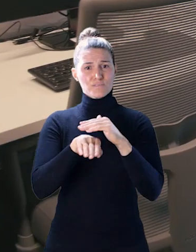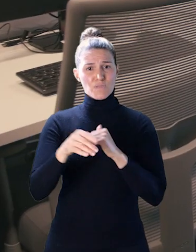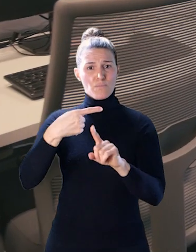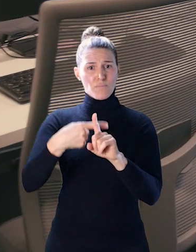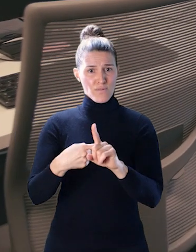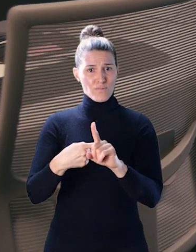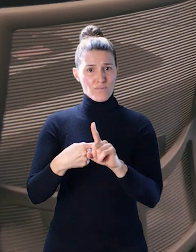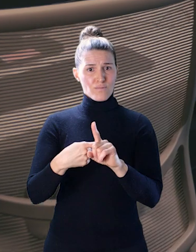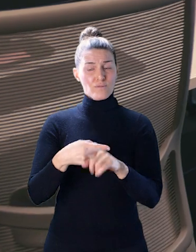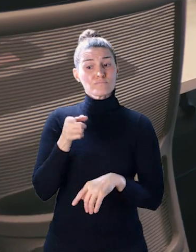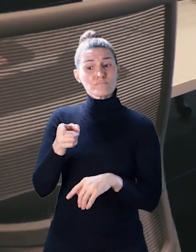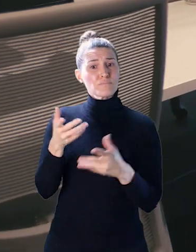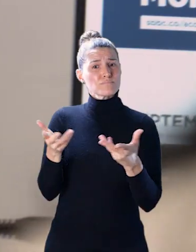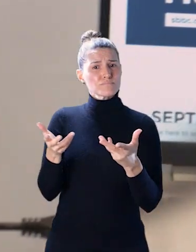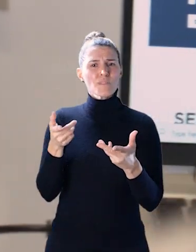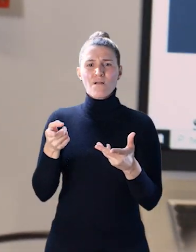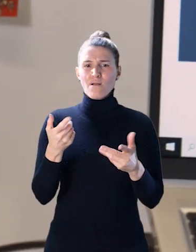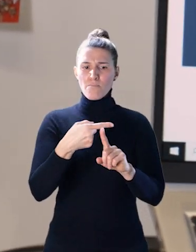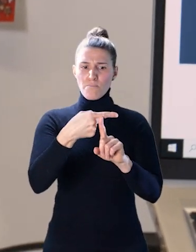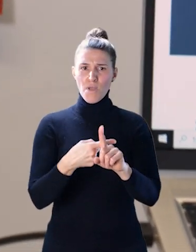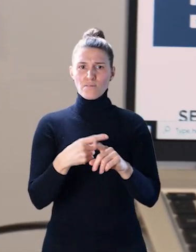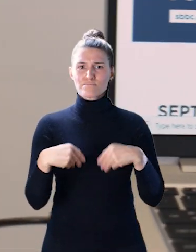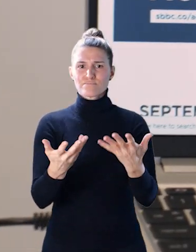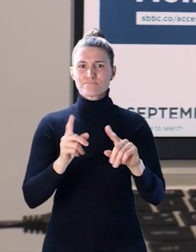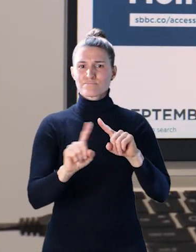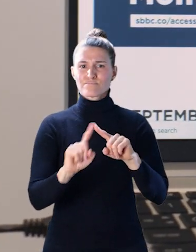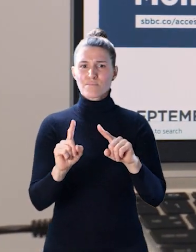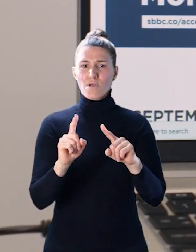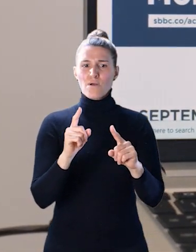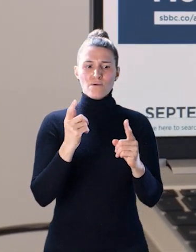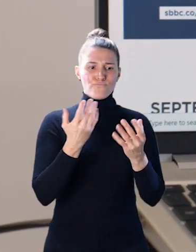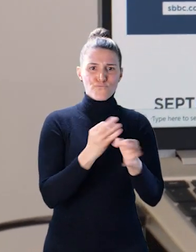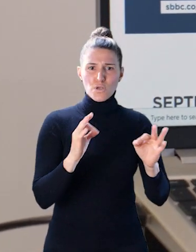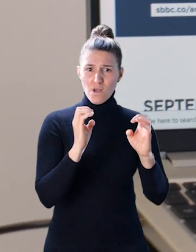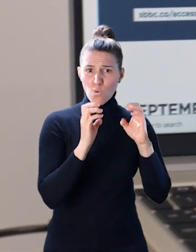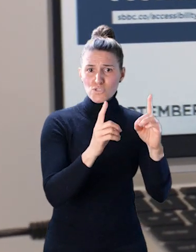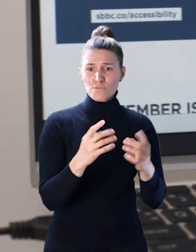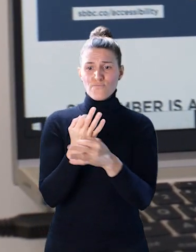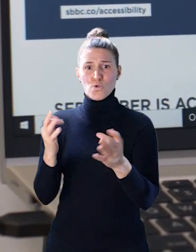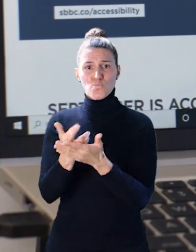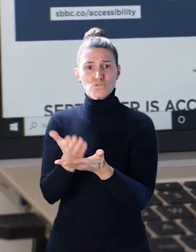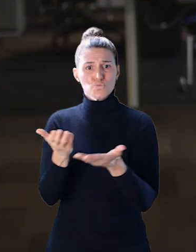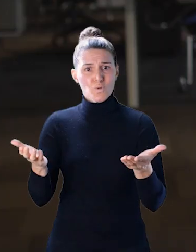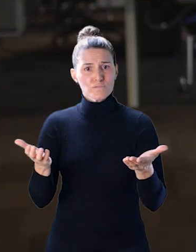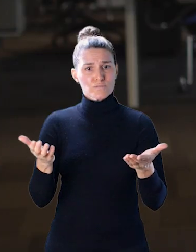we called Accessibility Month. And it was basically a month of free education, free resources that Small Business BC would